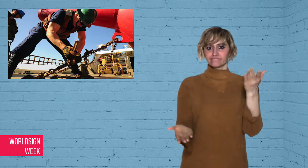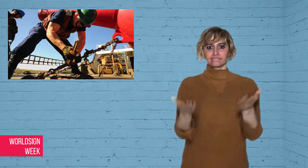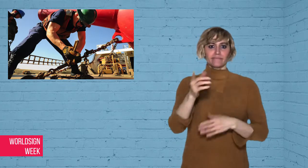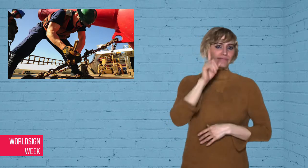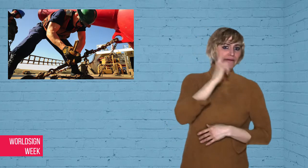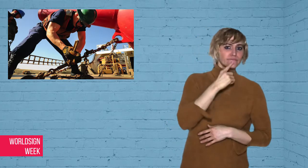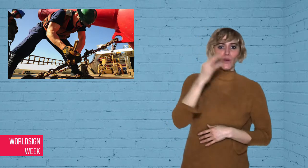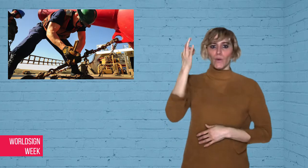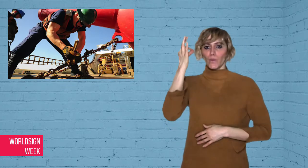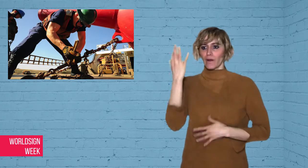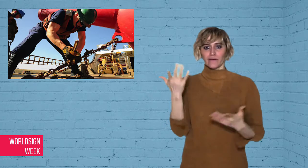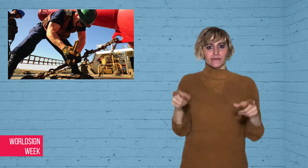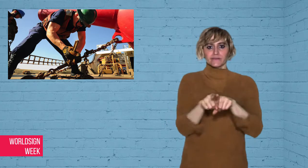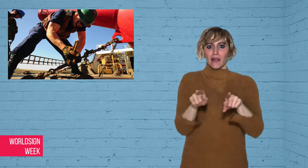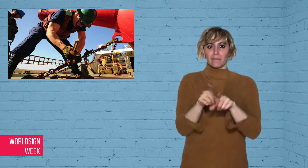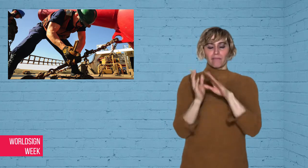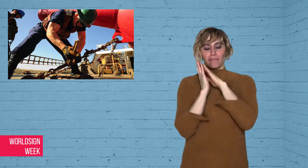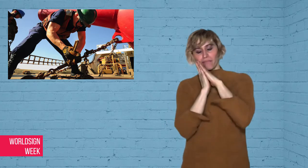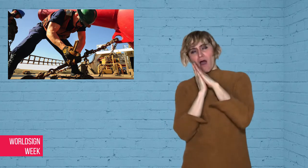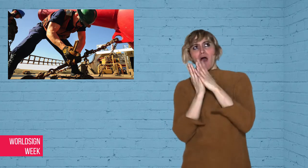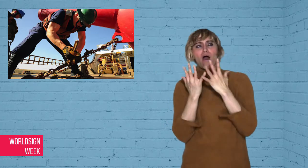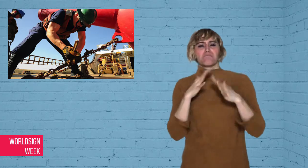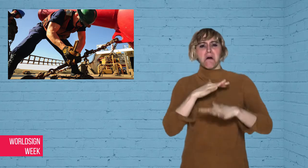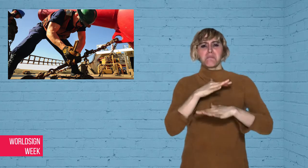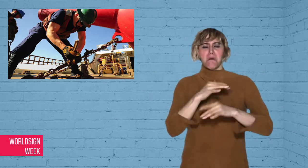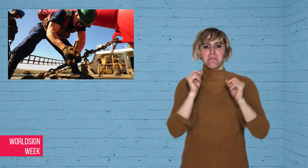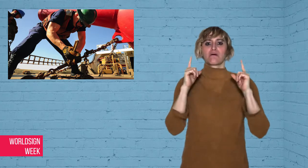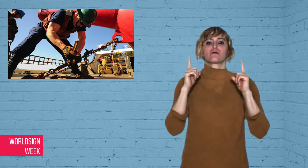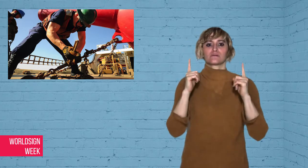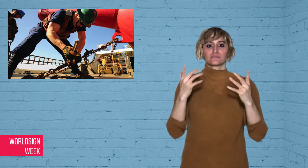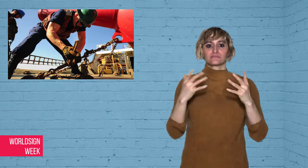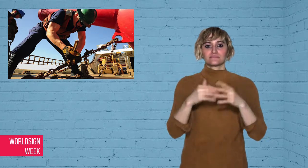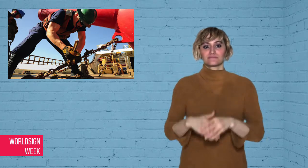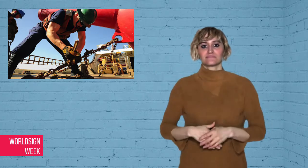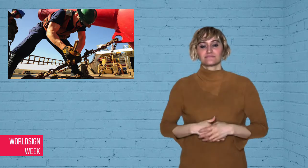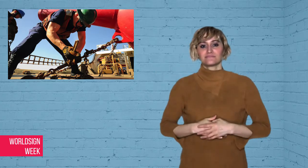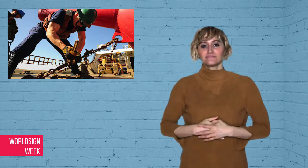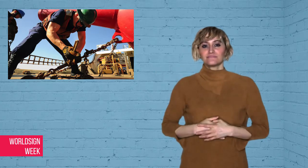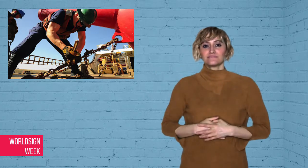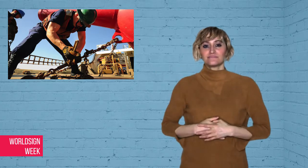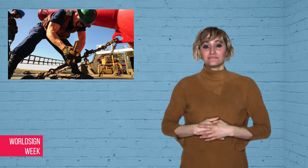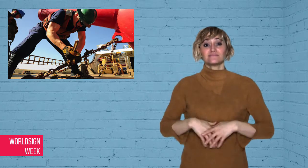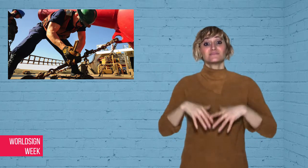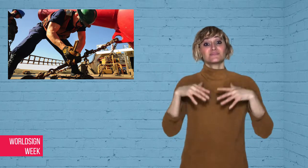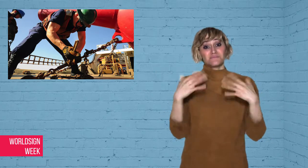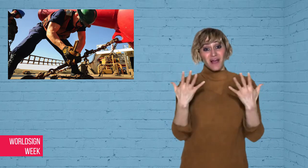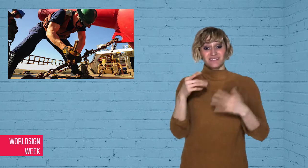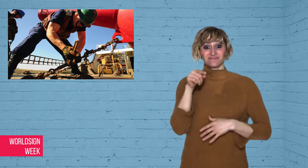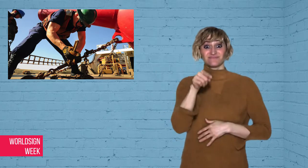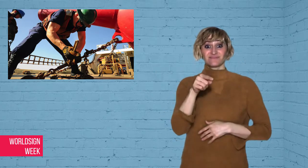by construction! This time, construction affected